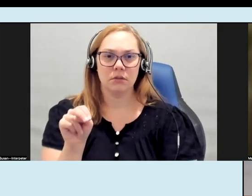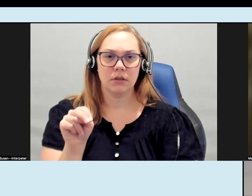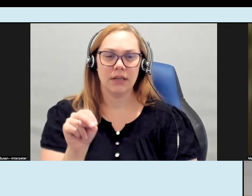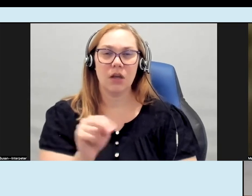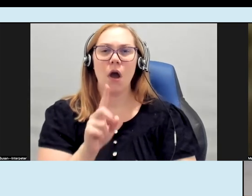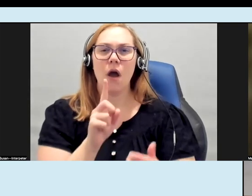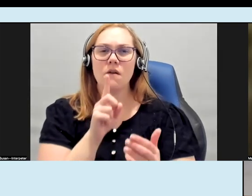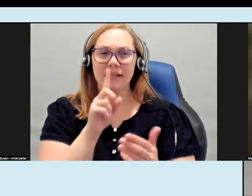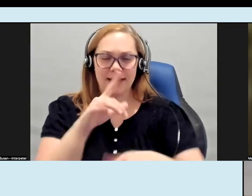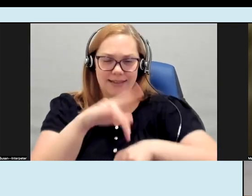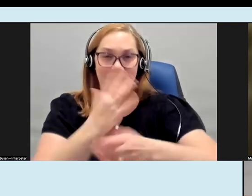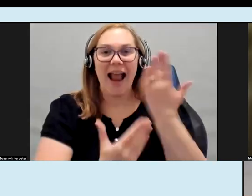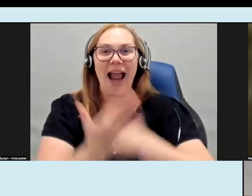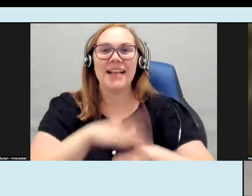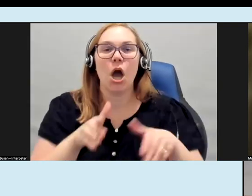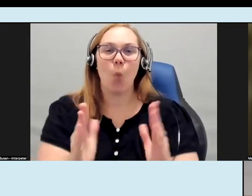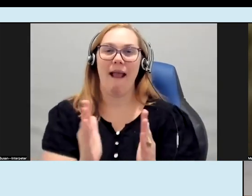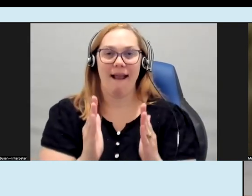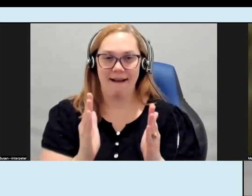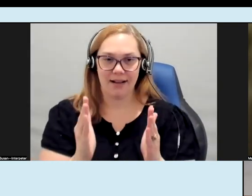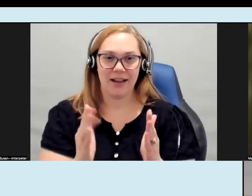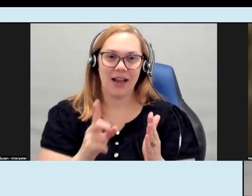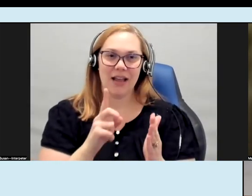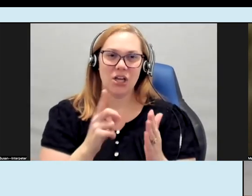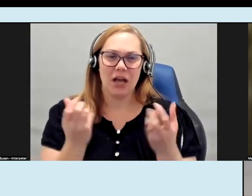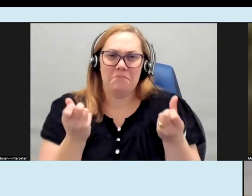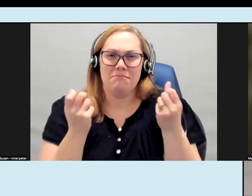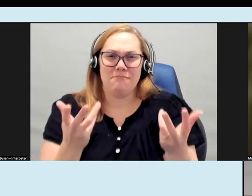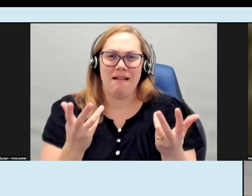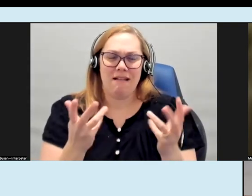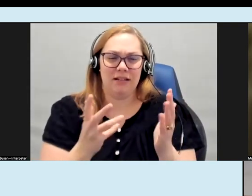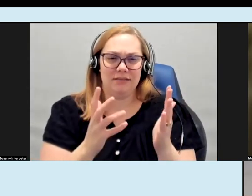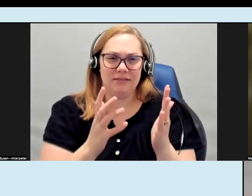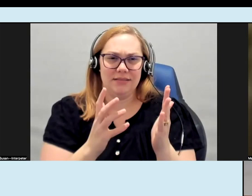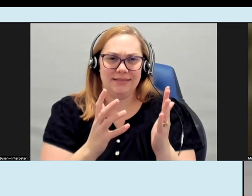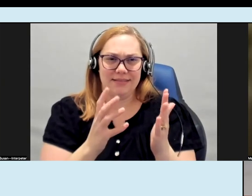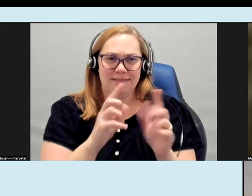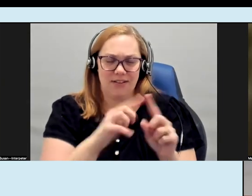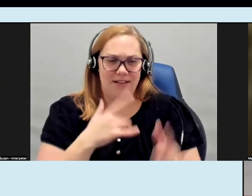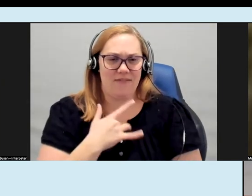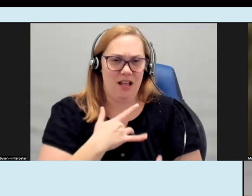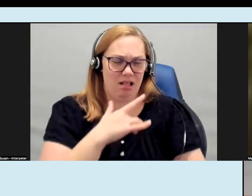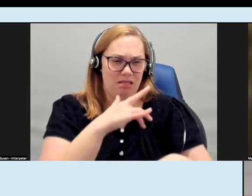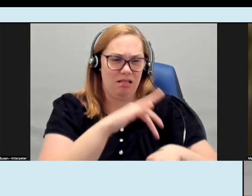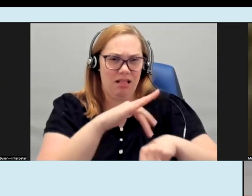is fun because there's so many different textures in yarn itself like the variety that you can get